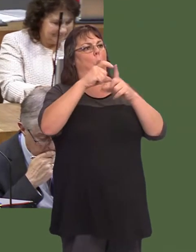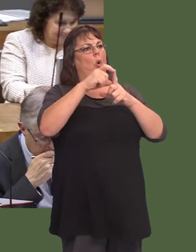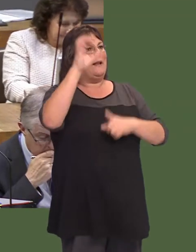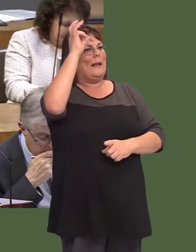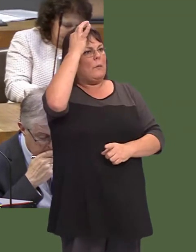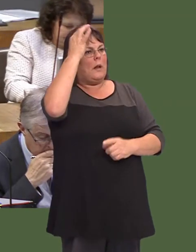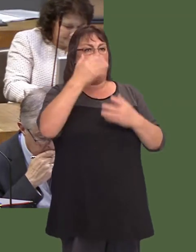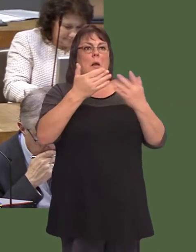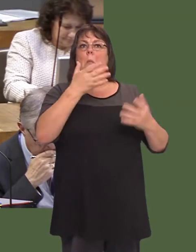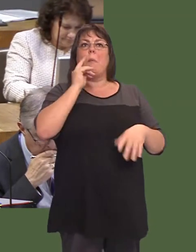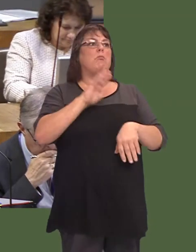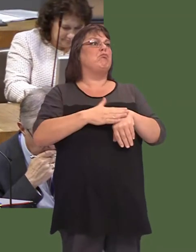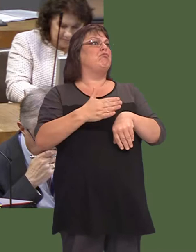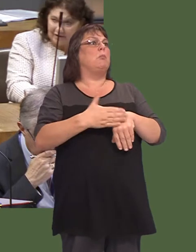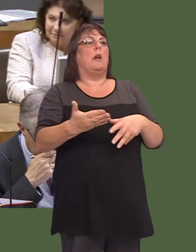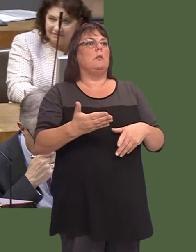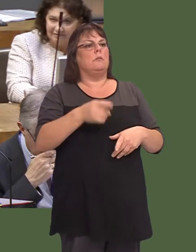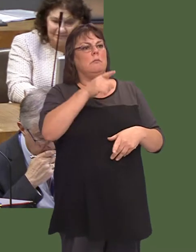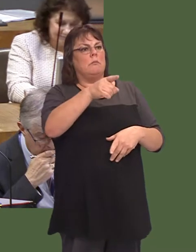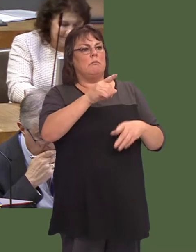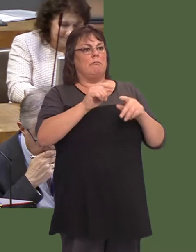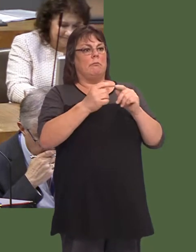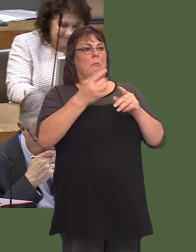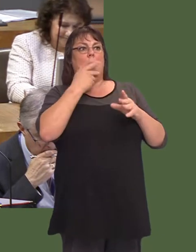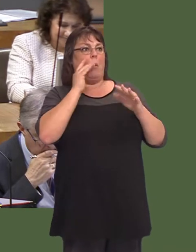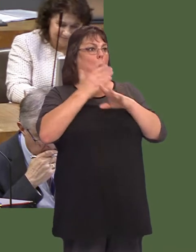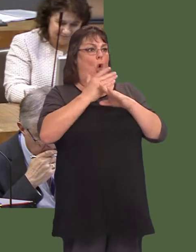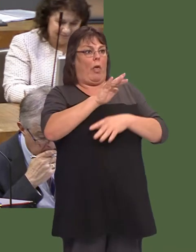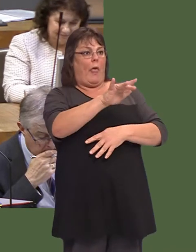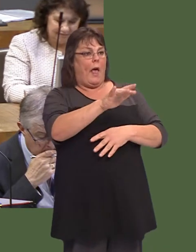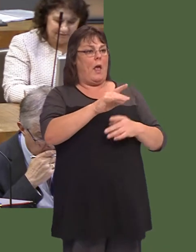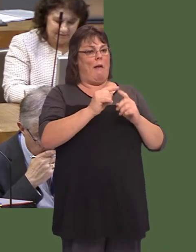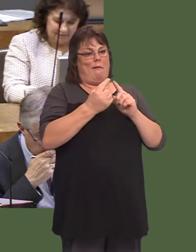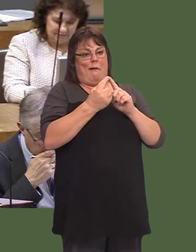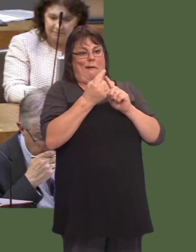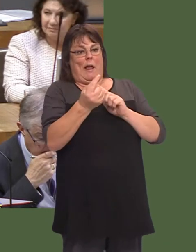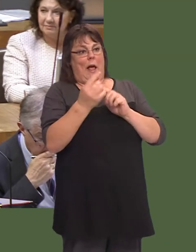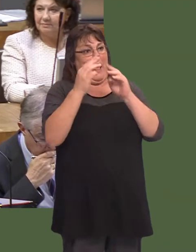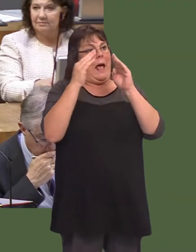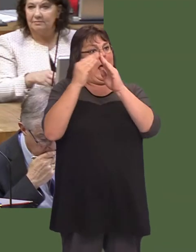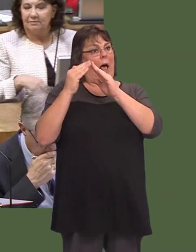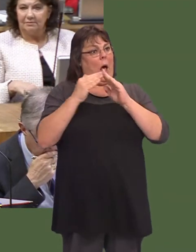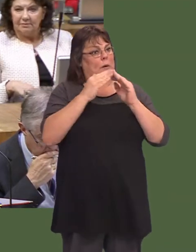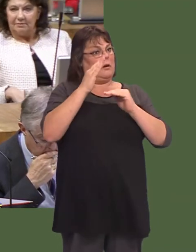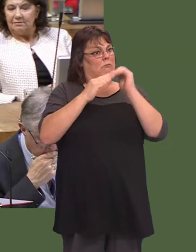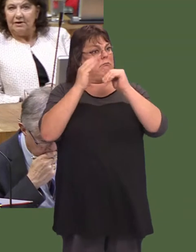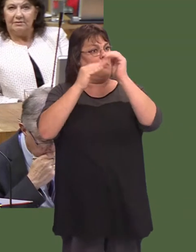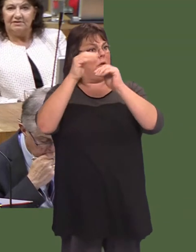Now, no-one takes any notice of it. It employs many people, thereís a housing estate being built not far from the walls of the prison.